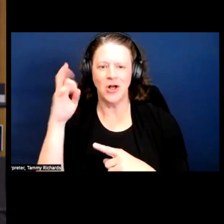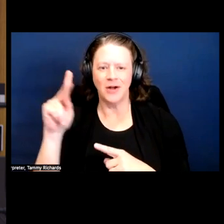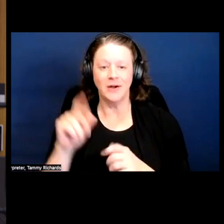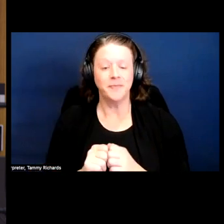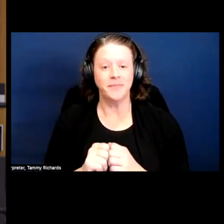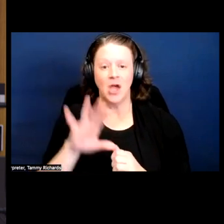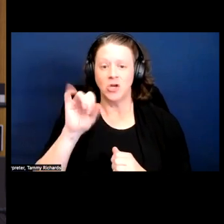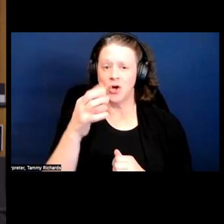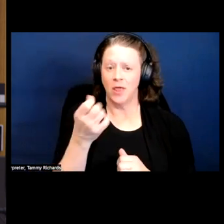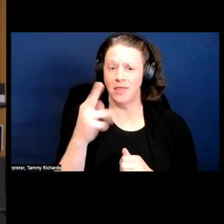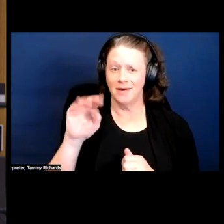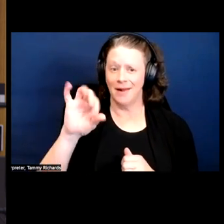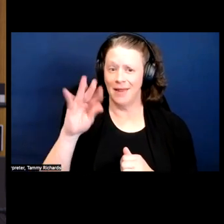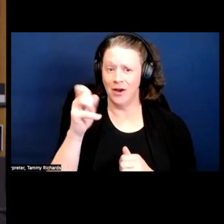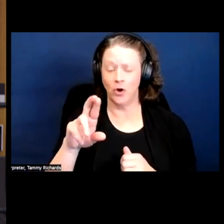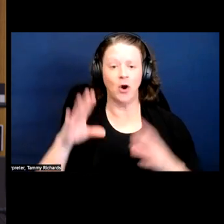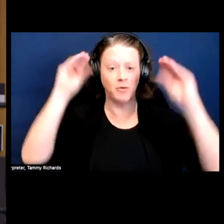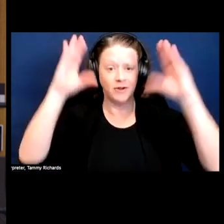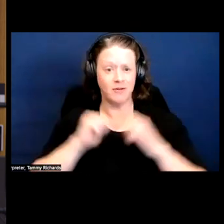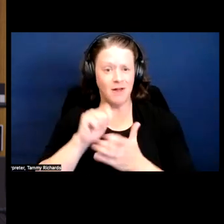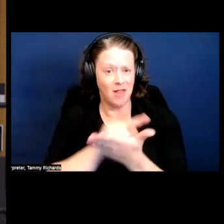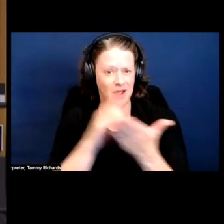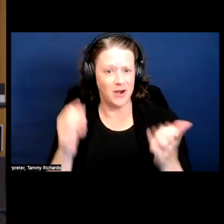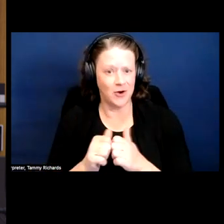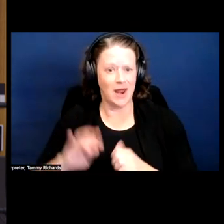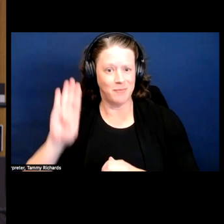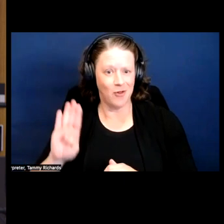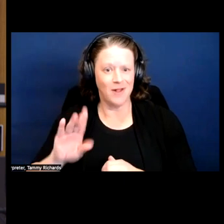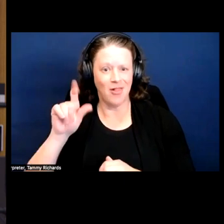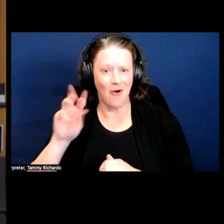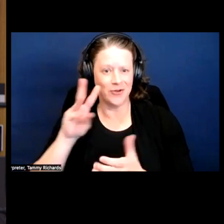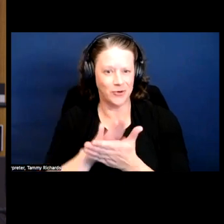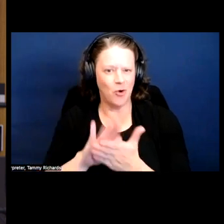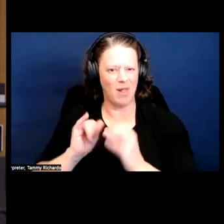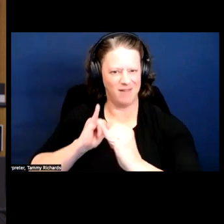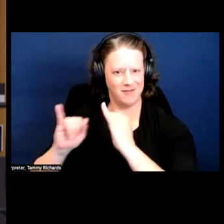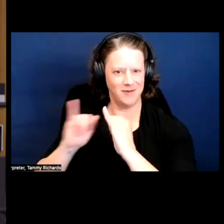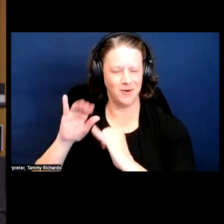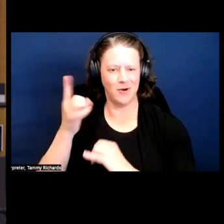Dr. Schalk will be interviewed by Jonathan Glater, professor of law at our own Berkeley Law.